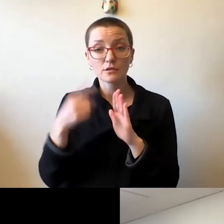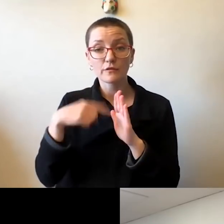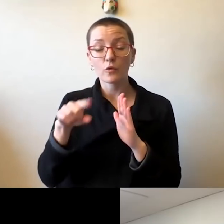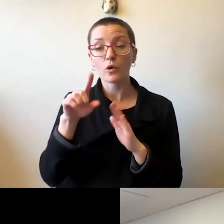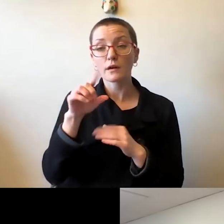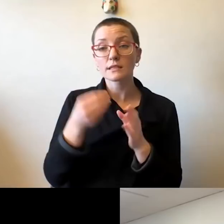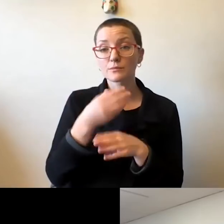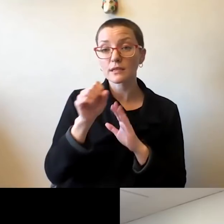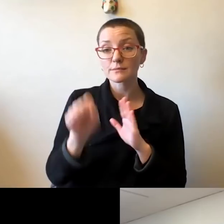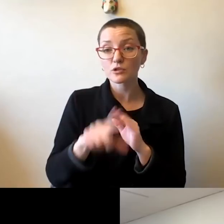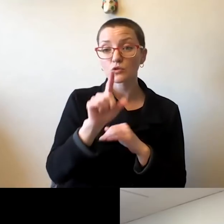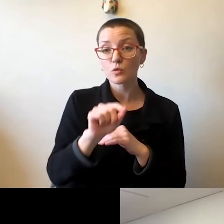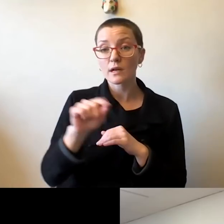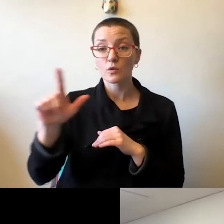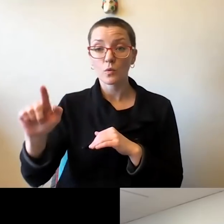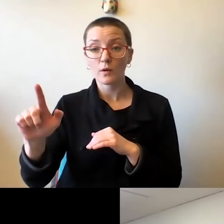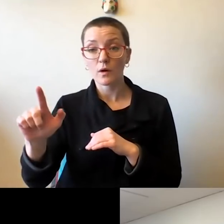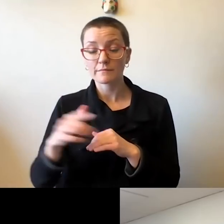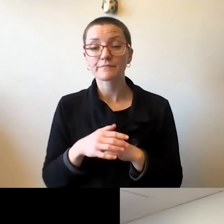We know that last fall, we were confronted